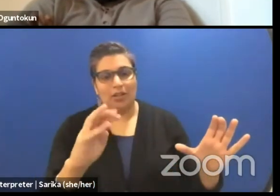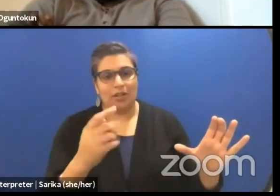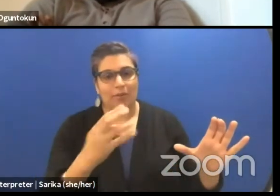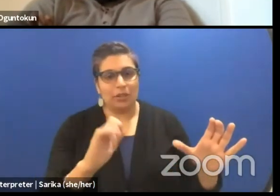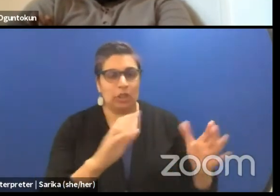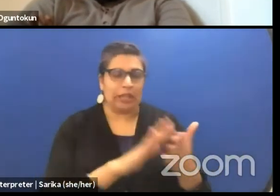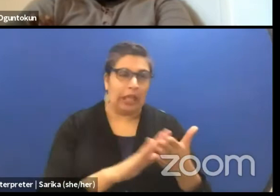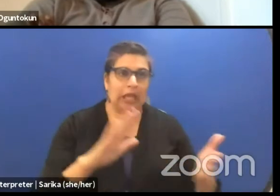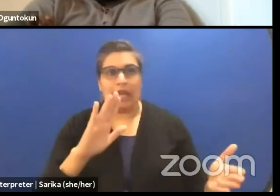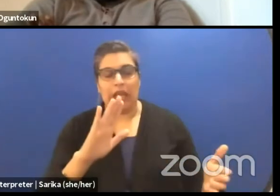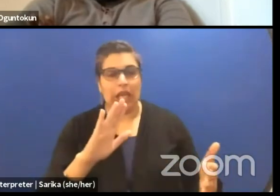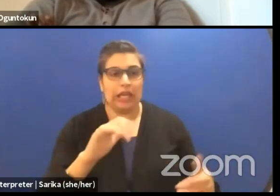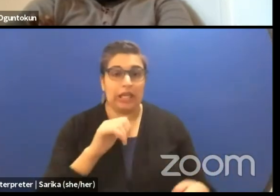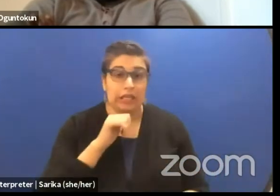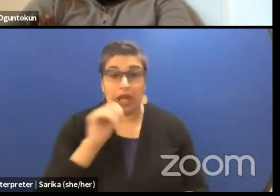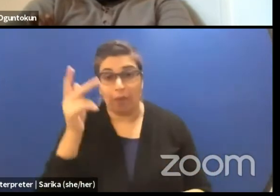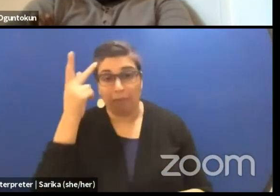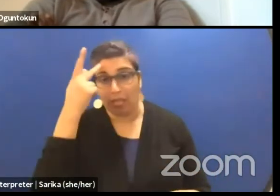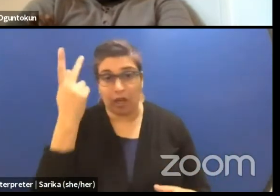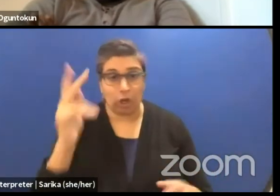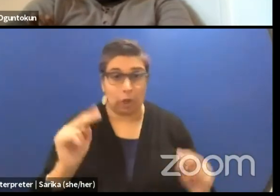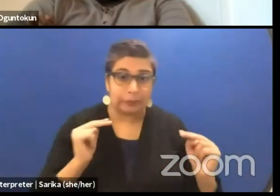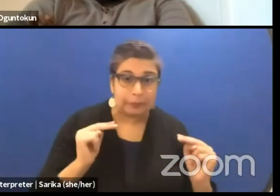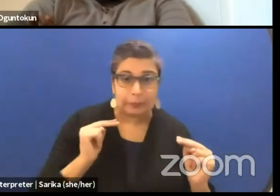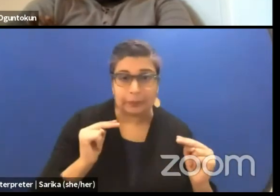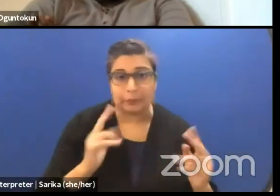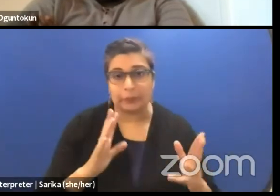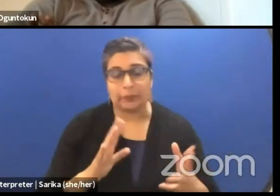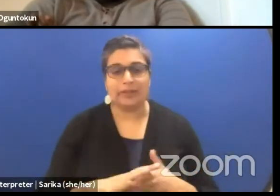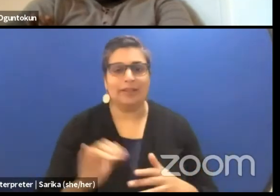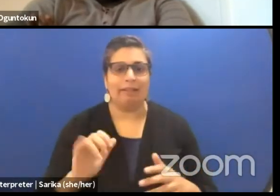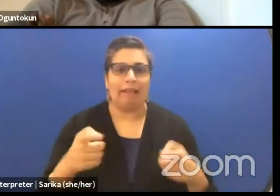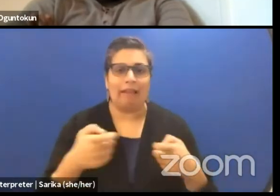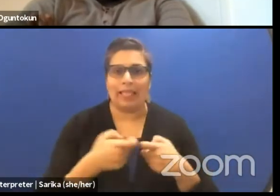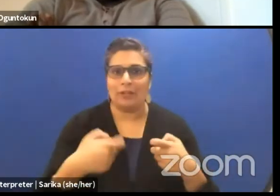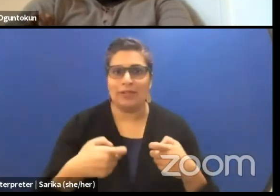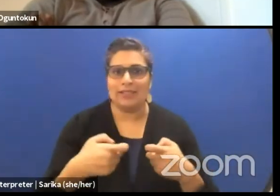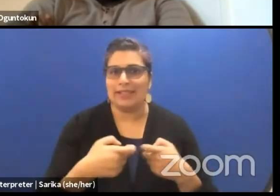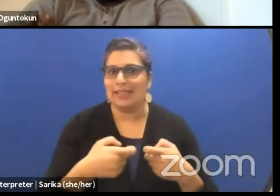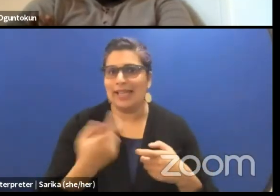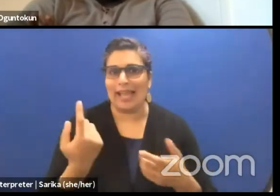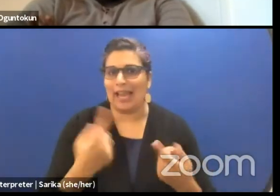apolitical thing that happens like electricity, then the dramaturge is just a mechanic